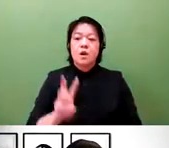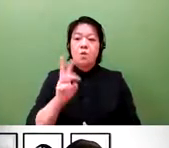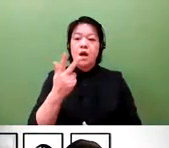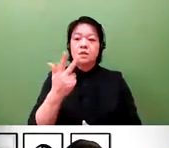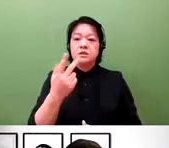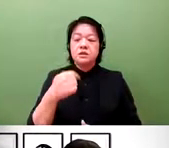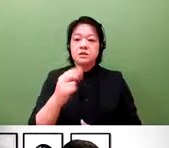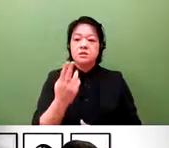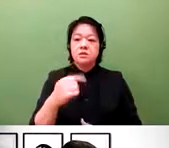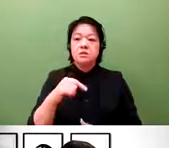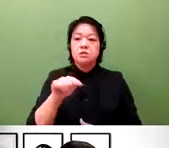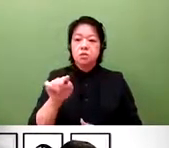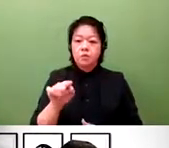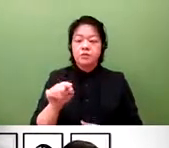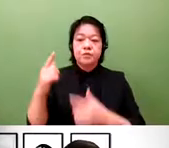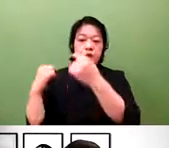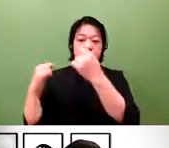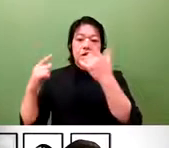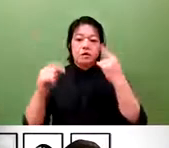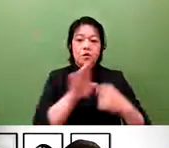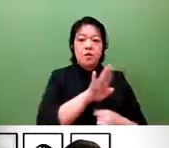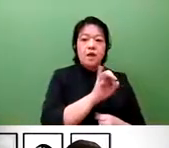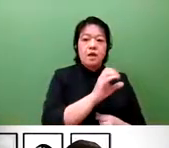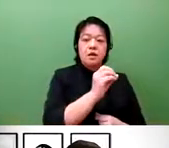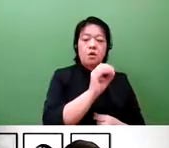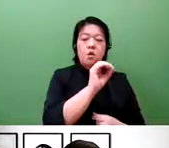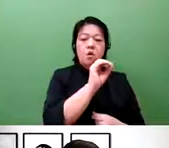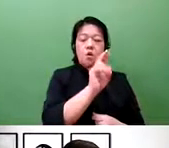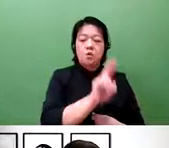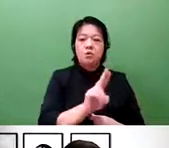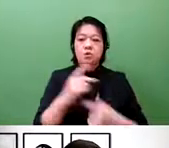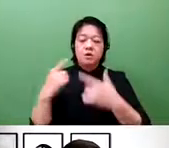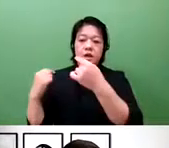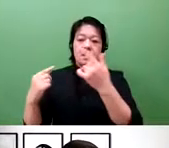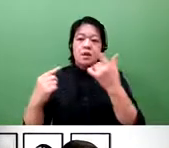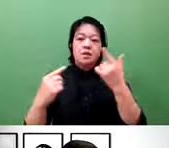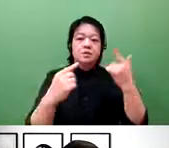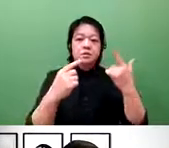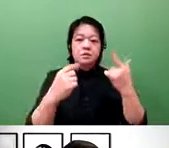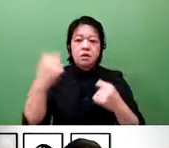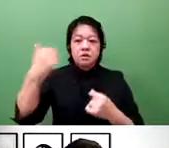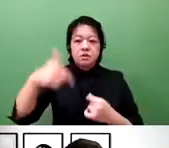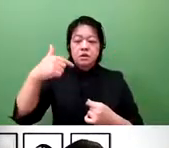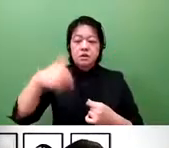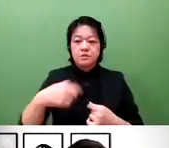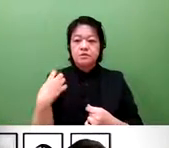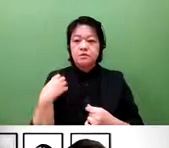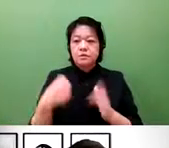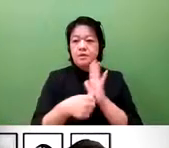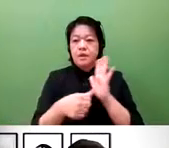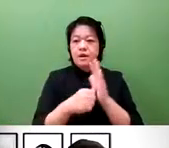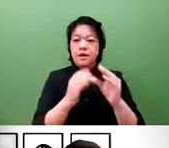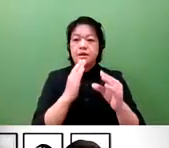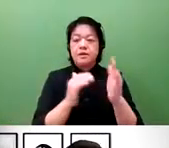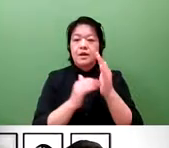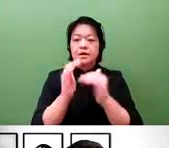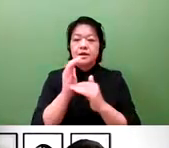Once again, I'd like to introduce myself. I am Toshiko Takenaka, professor at University of Washington School of Law and also Keio University Law